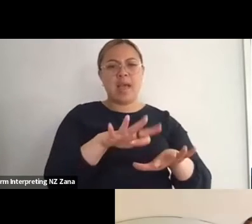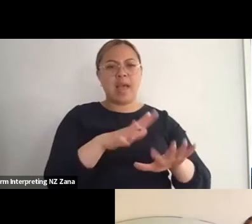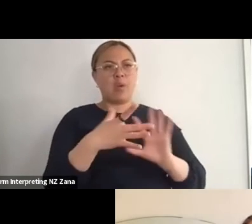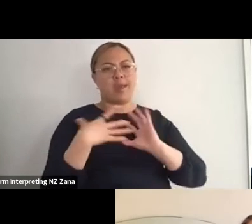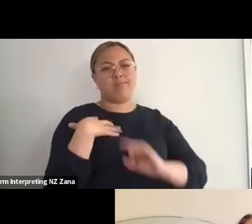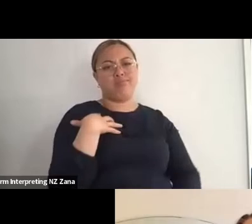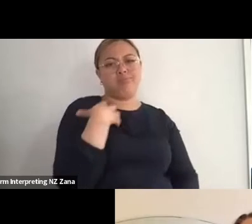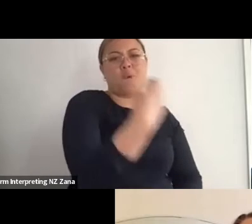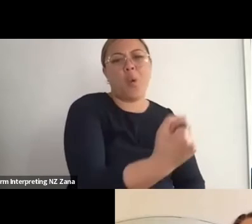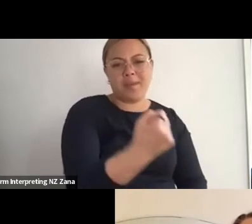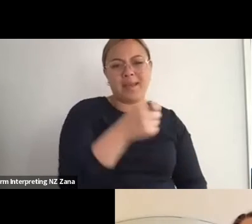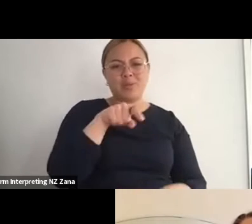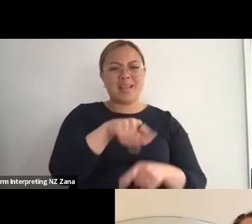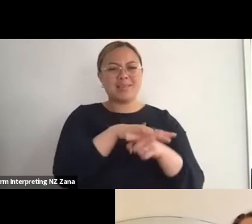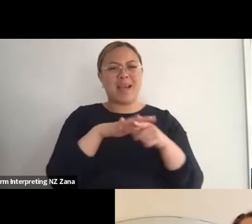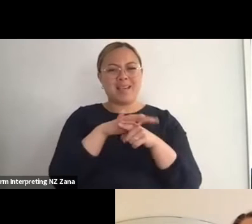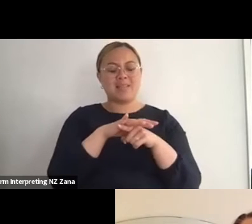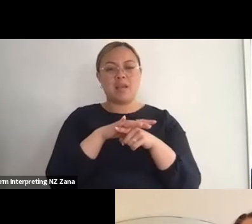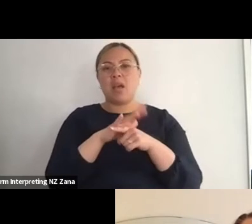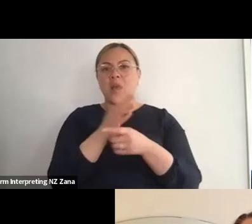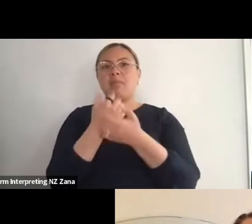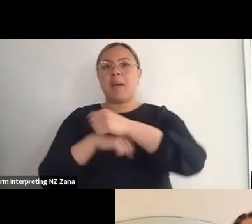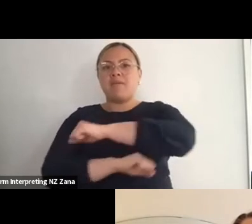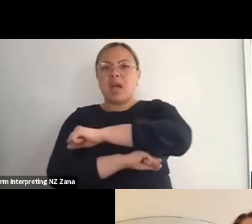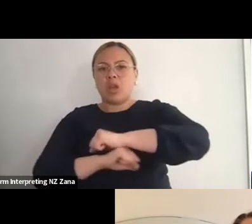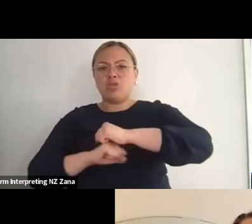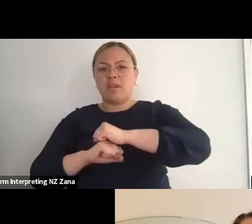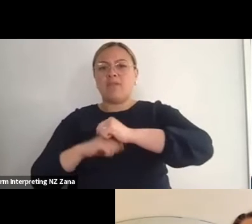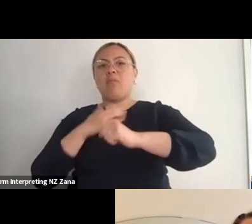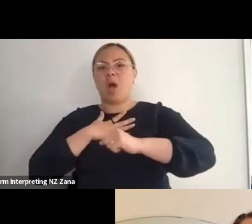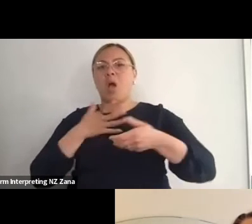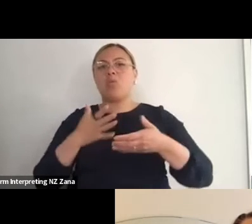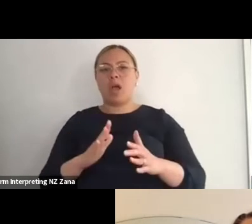foundational to the way - a lot of the ways - that I still work are things that I learned from Jess.